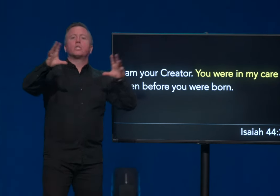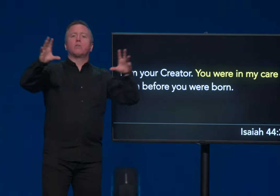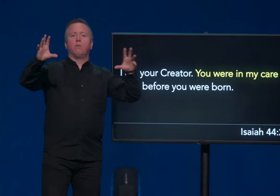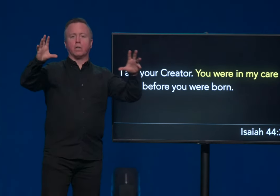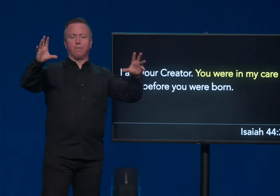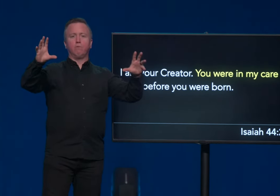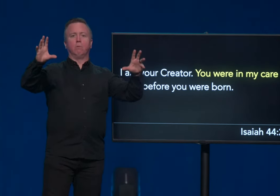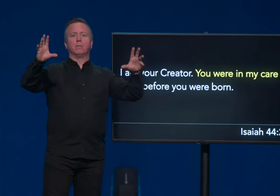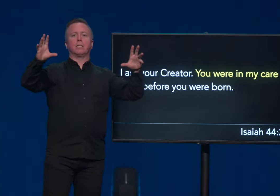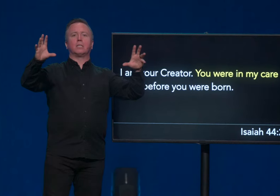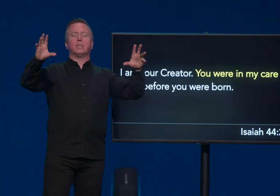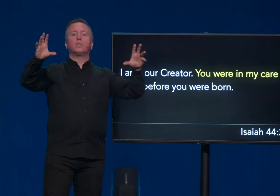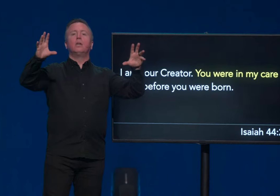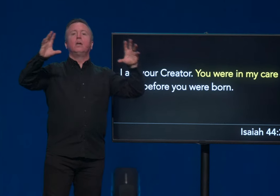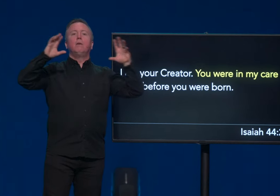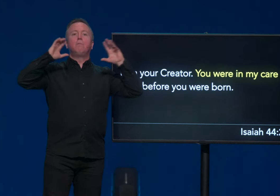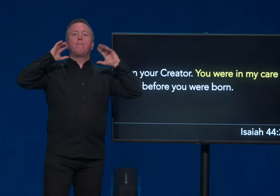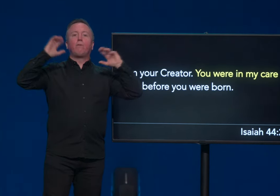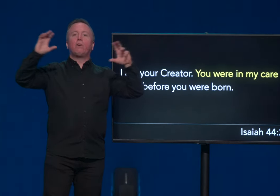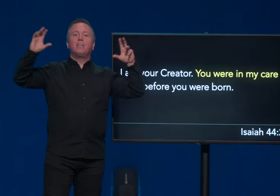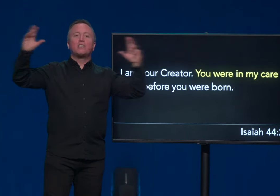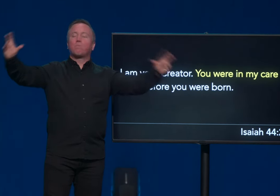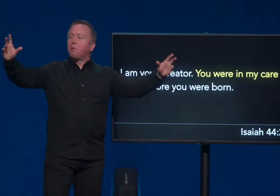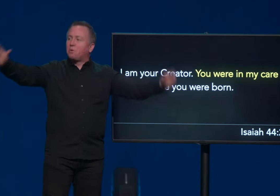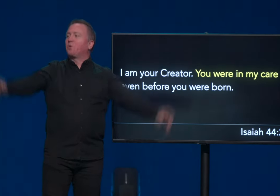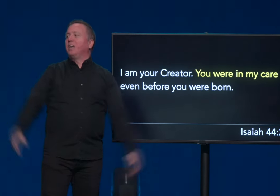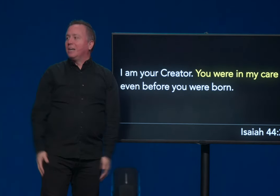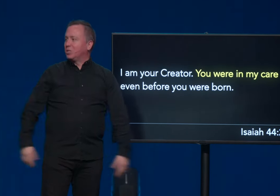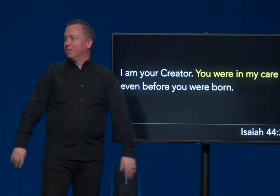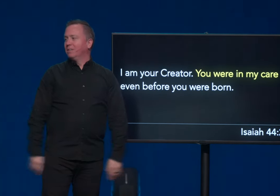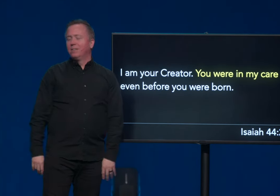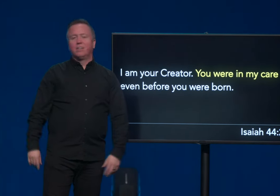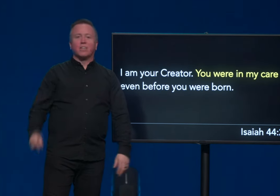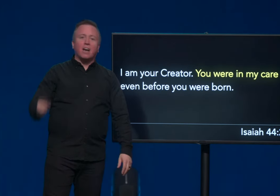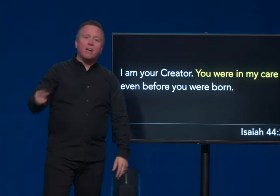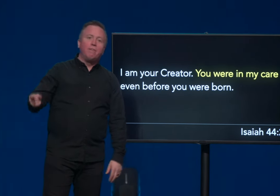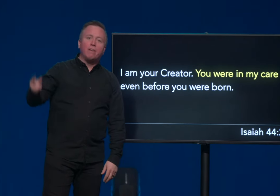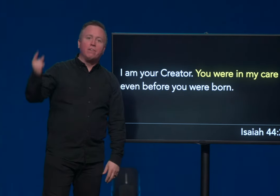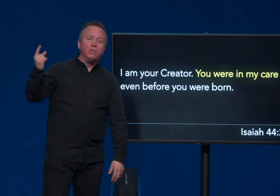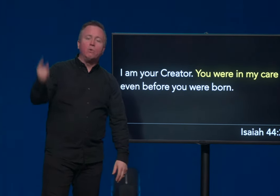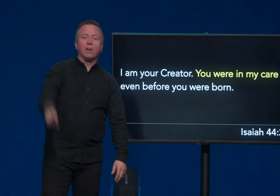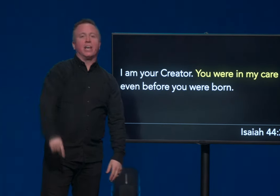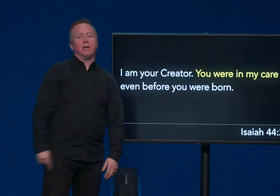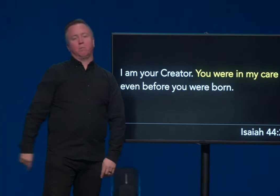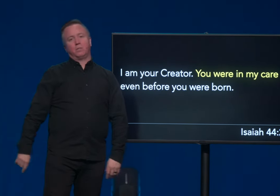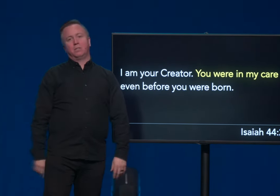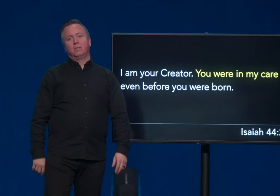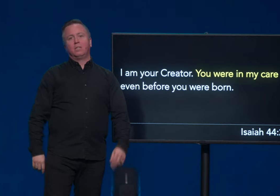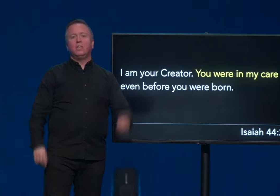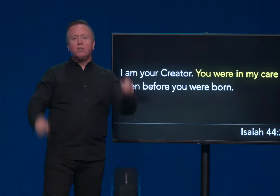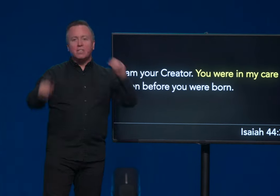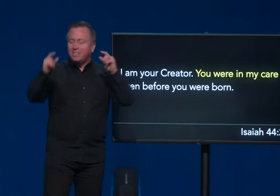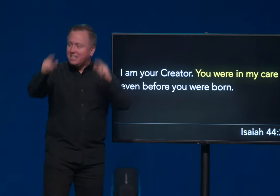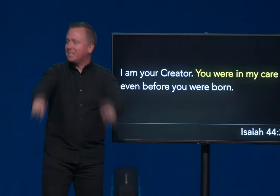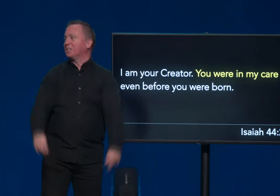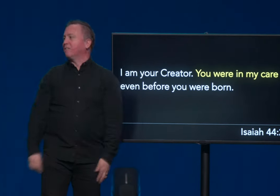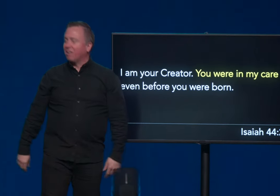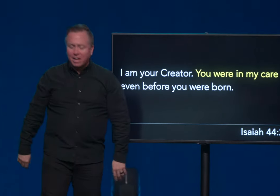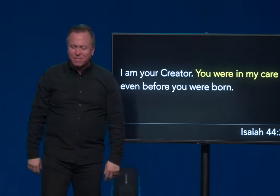the song in a few moments that says Before he spoke, Creation. The God of Heaven knew our names. He knew the details of our life.